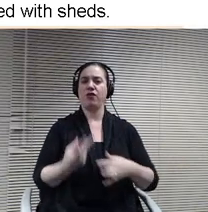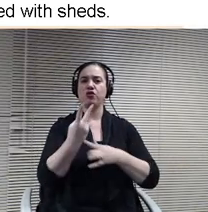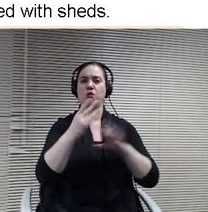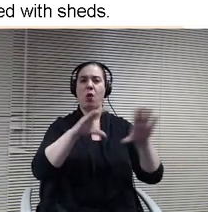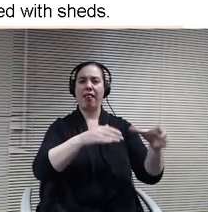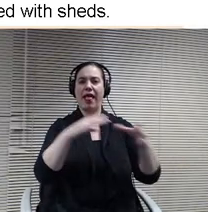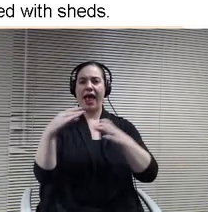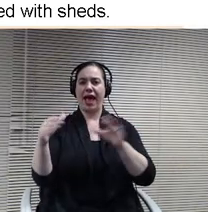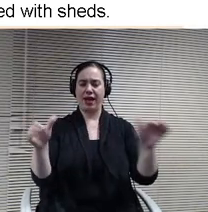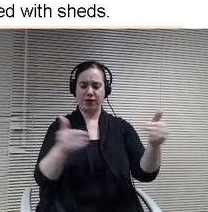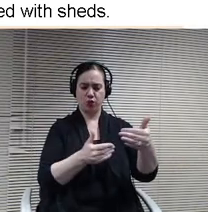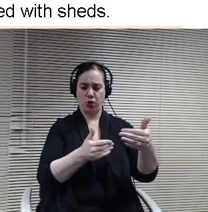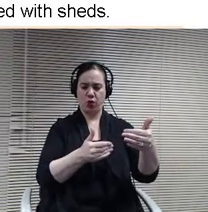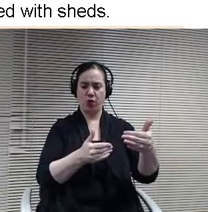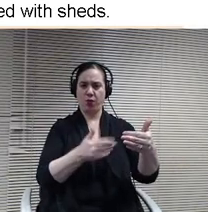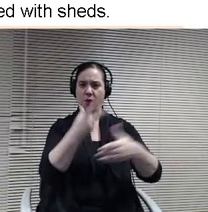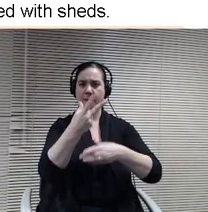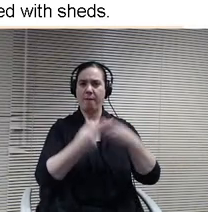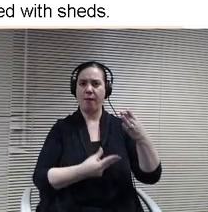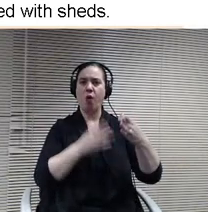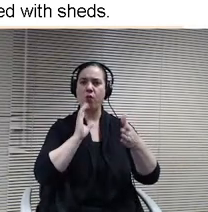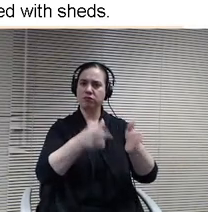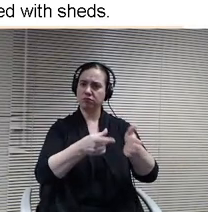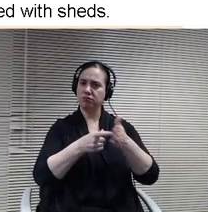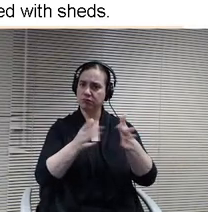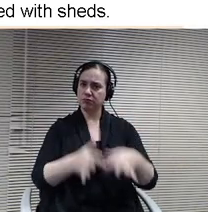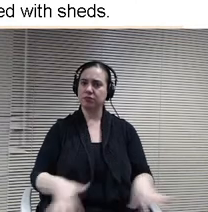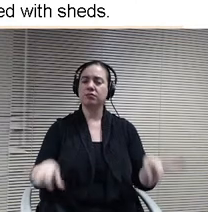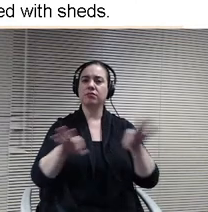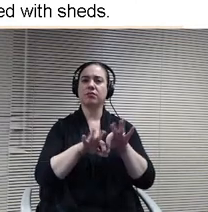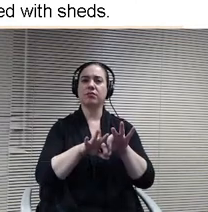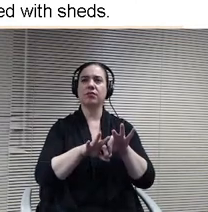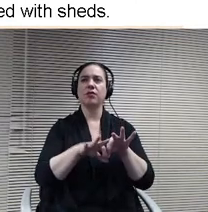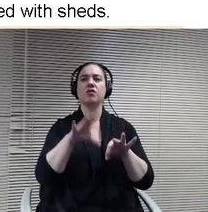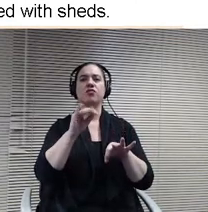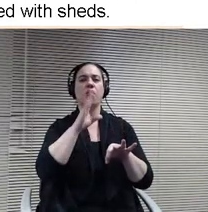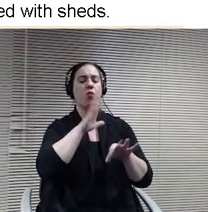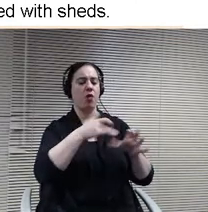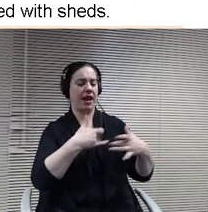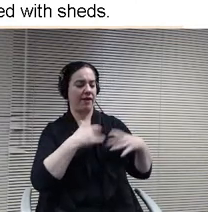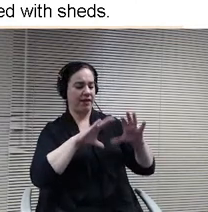for automotive plus the classroom storage space is critical. This is all about application of learning every